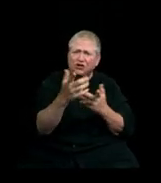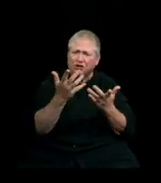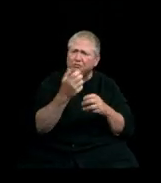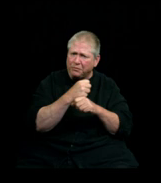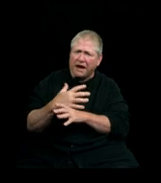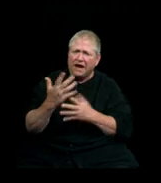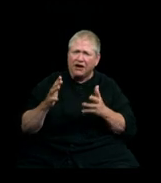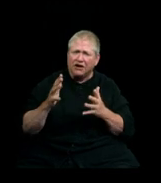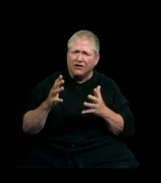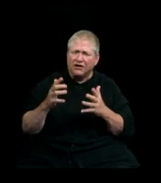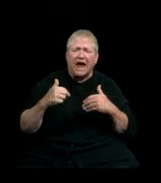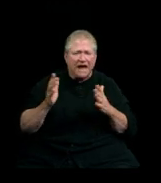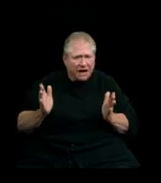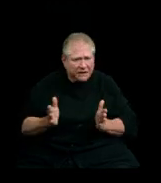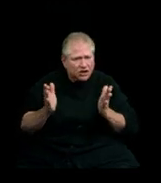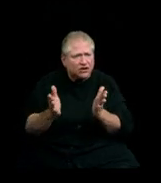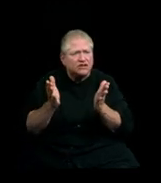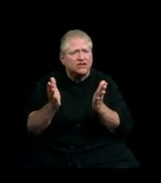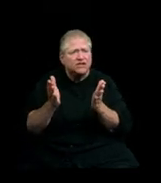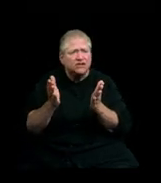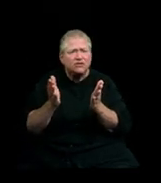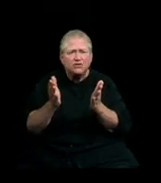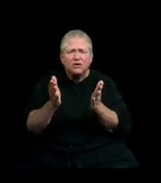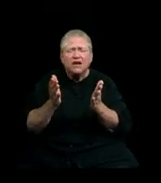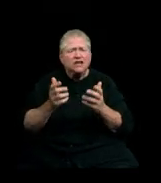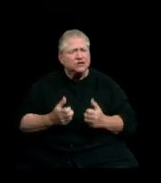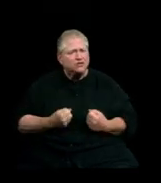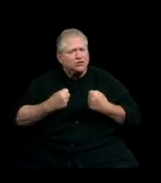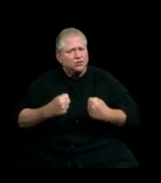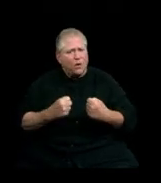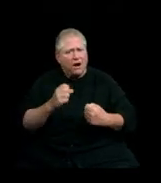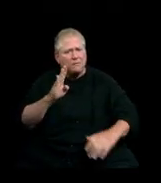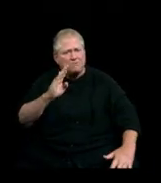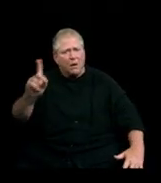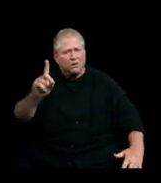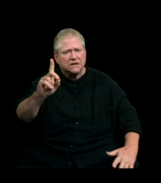and I am encouraging you to walk boldly in the direction of your dreams